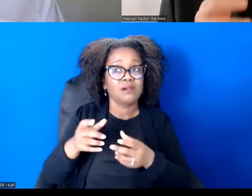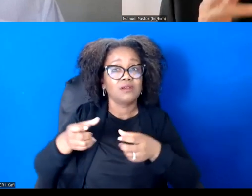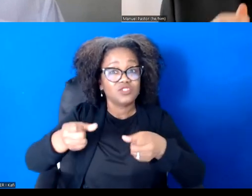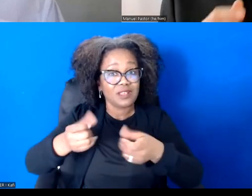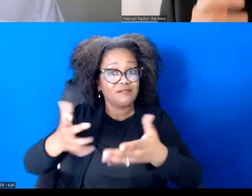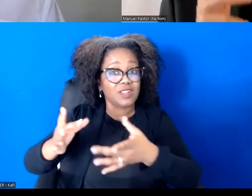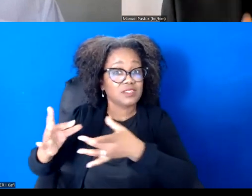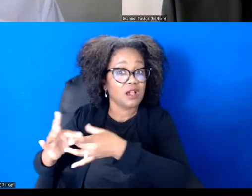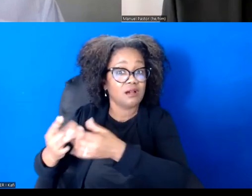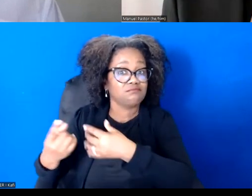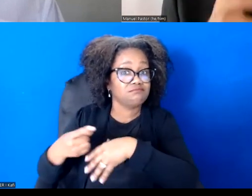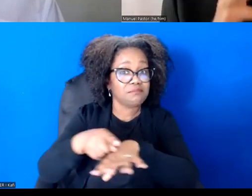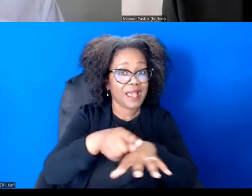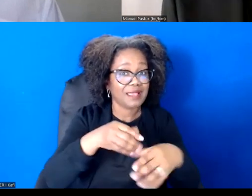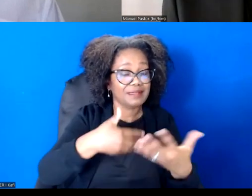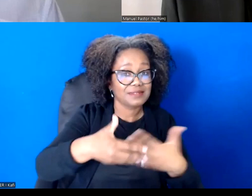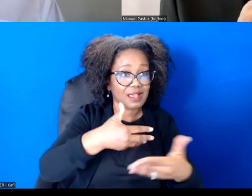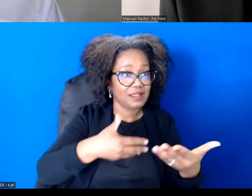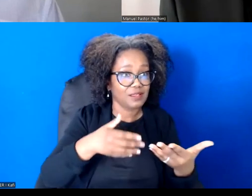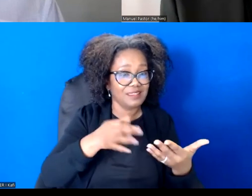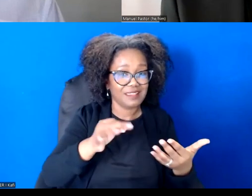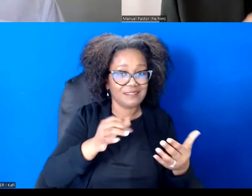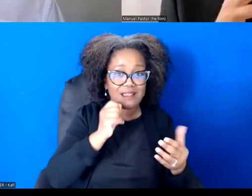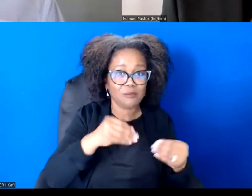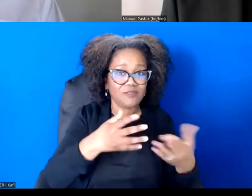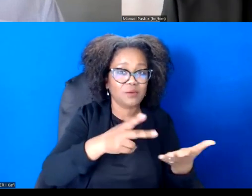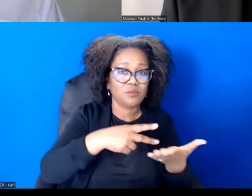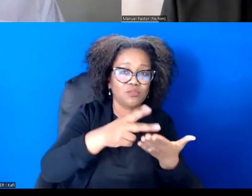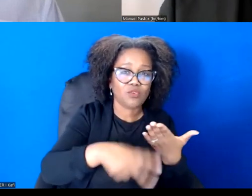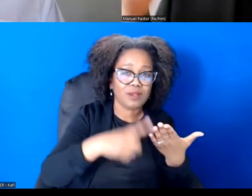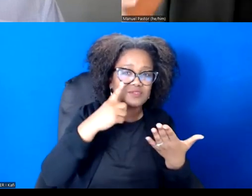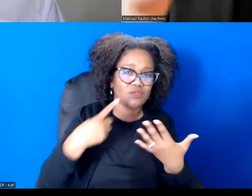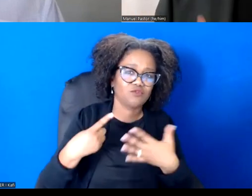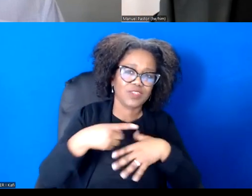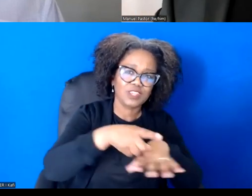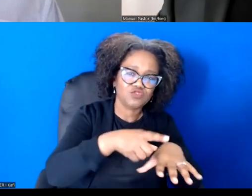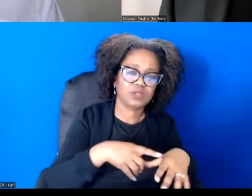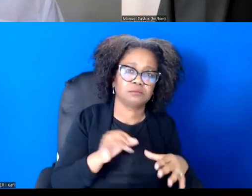educational structures by race, geography and income that were ruining our